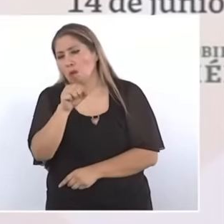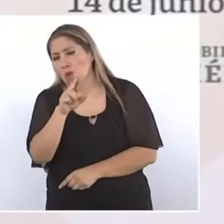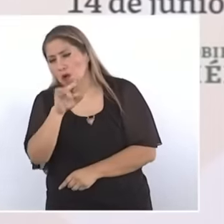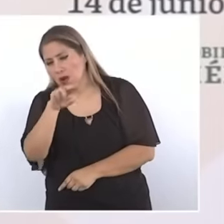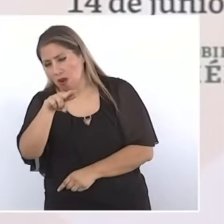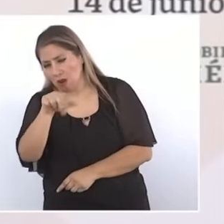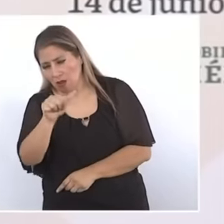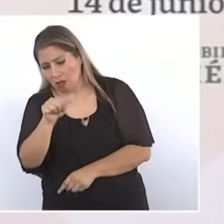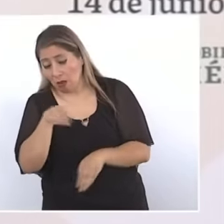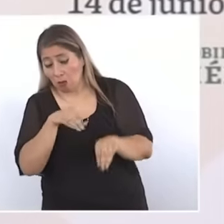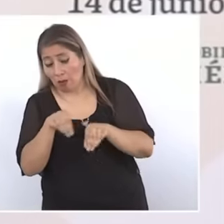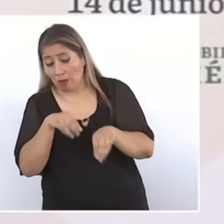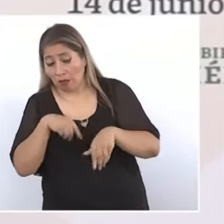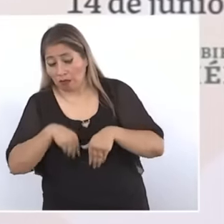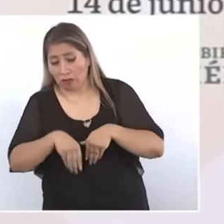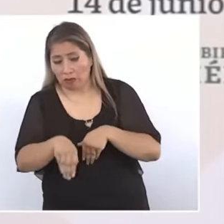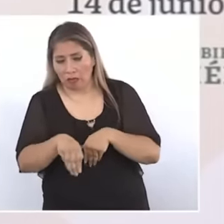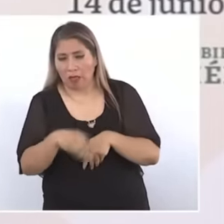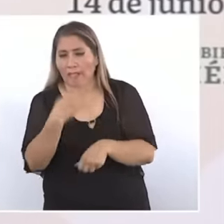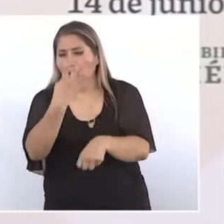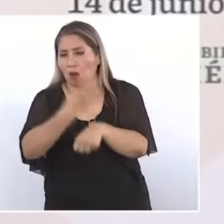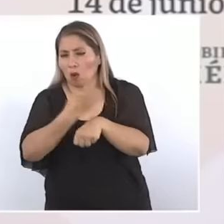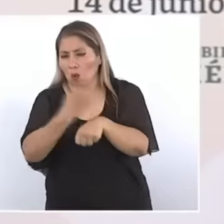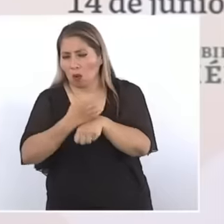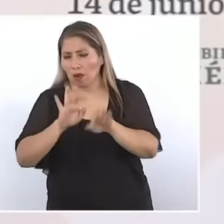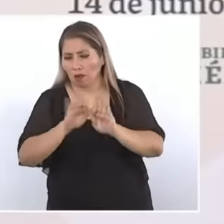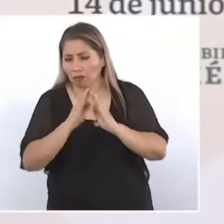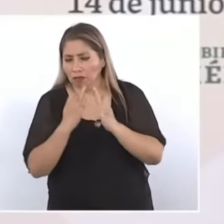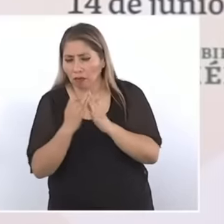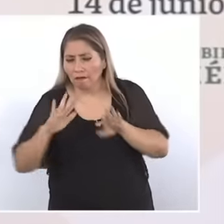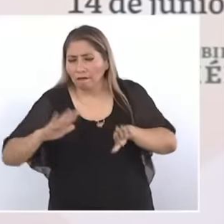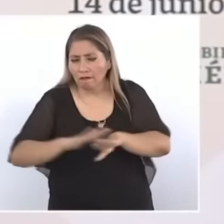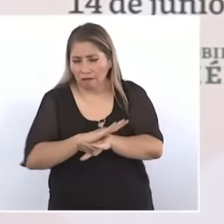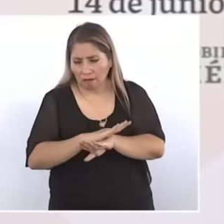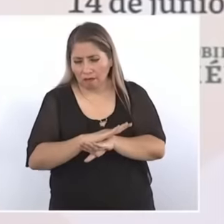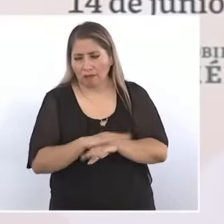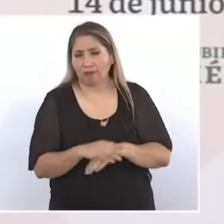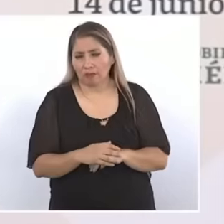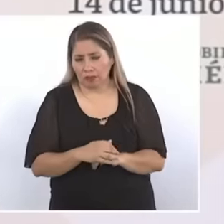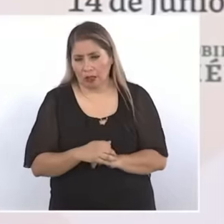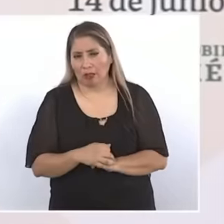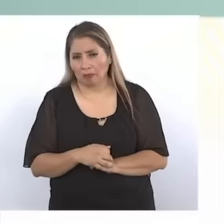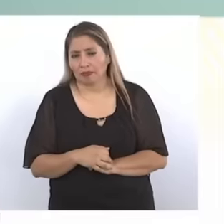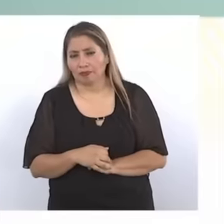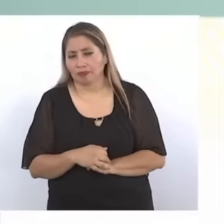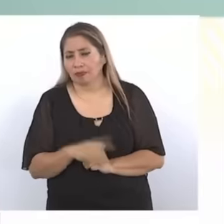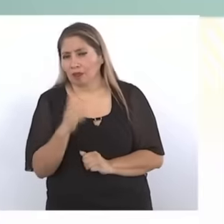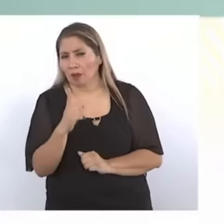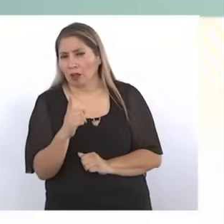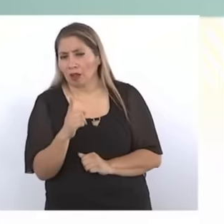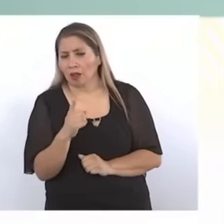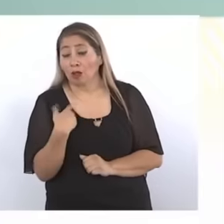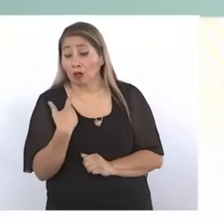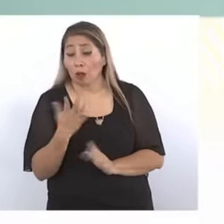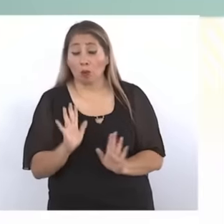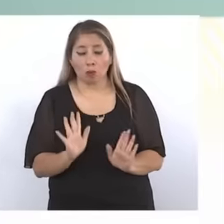Republic that of the fourth transformation means not tolerating Indifference to